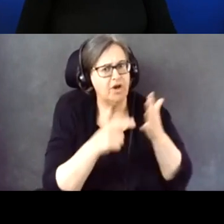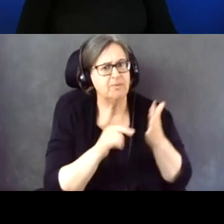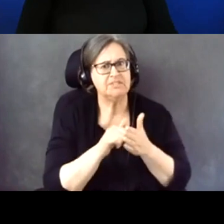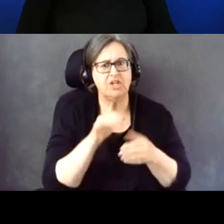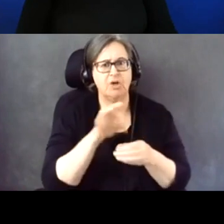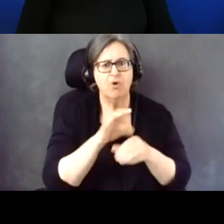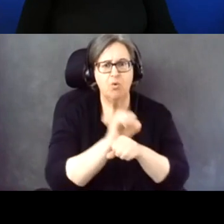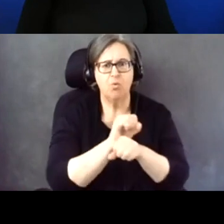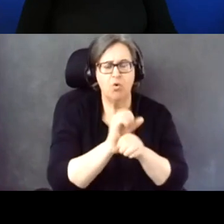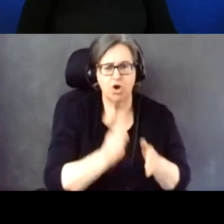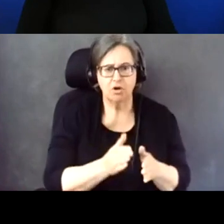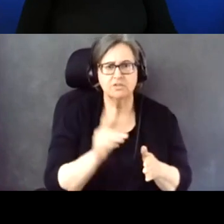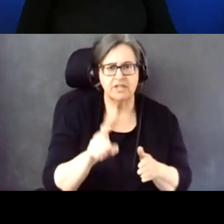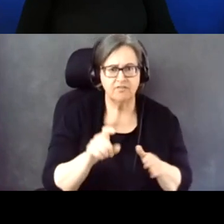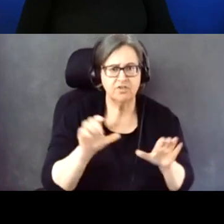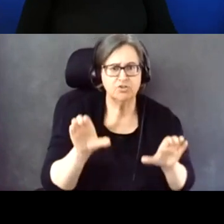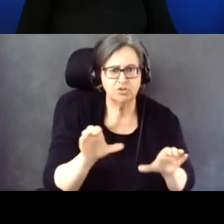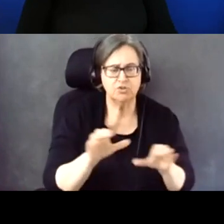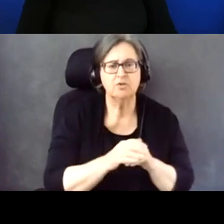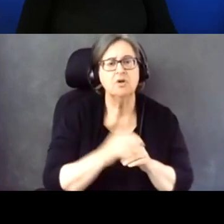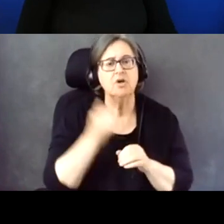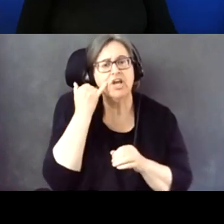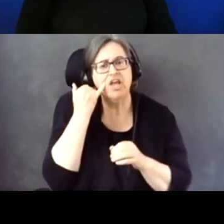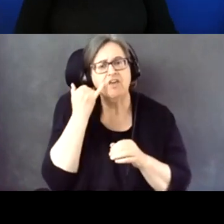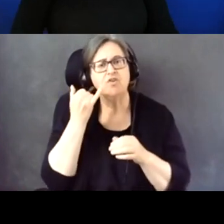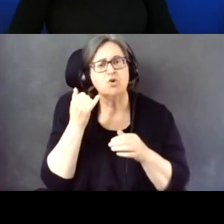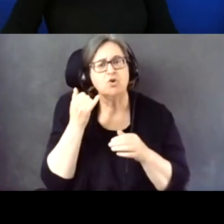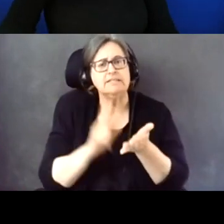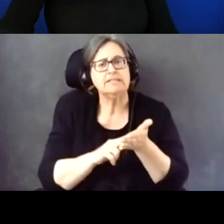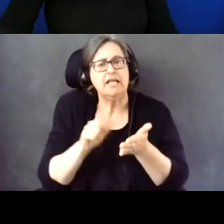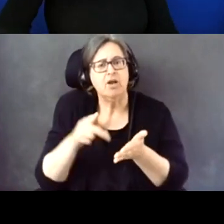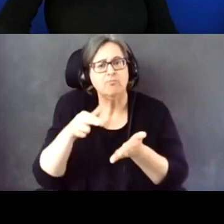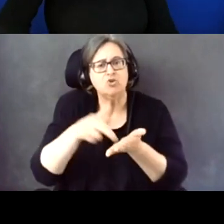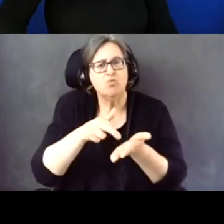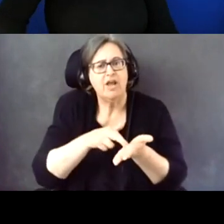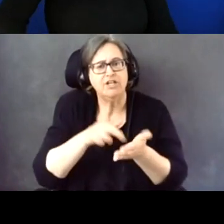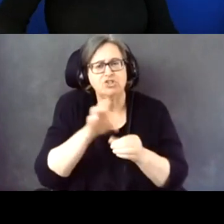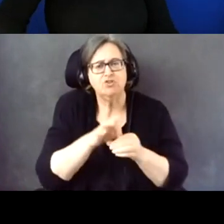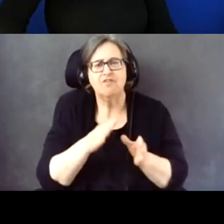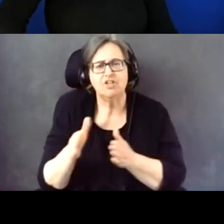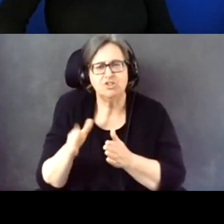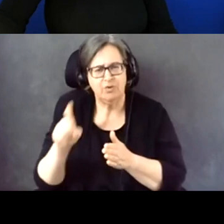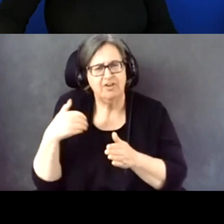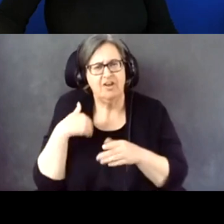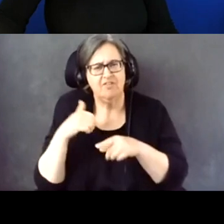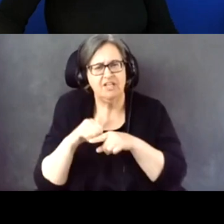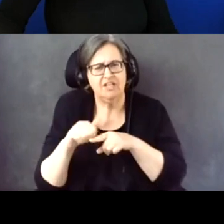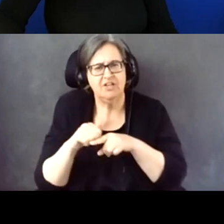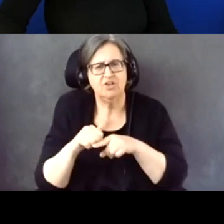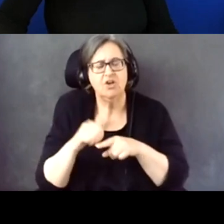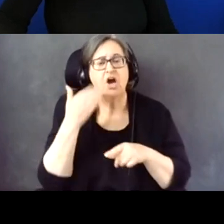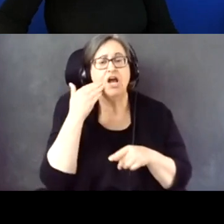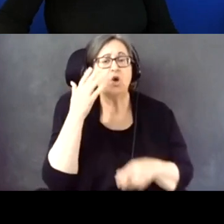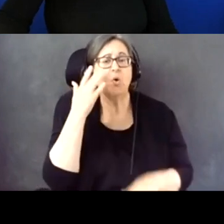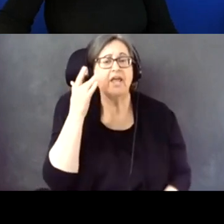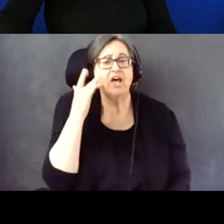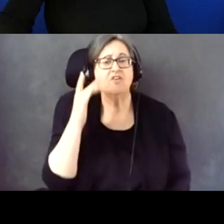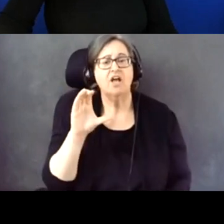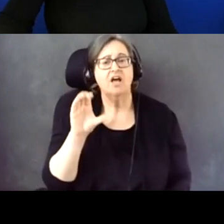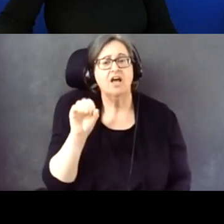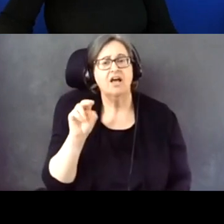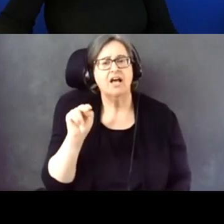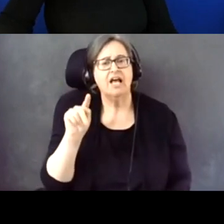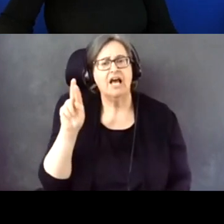signing up to register for voters, that I think Contra Costa County in California have